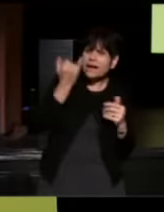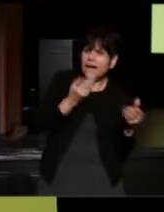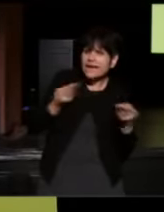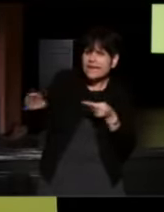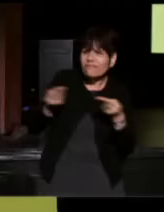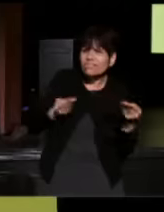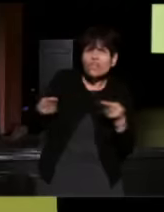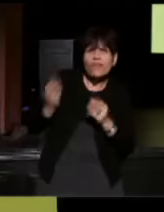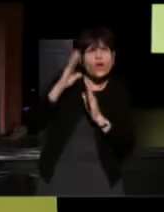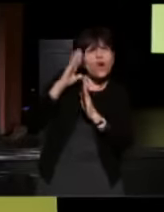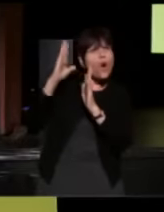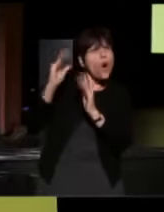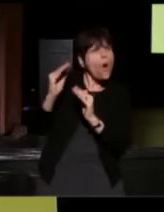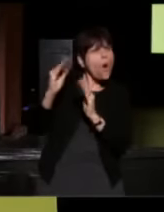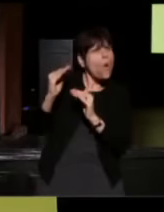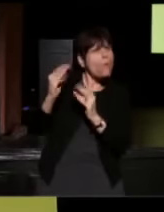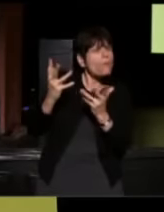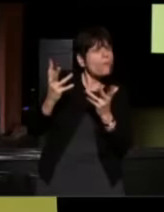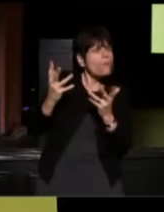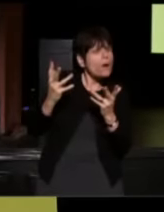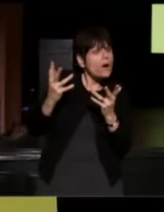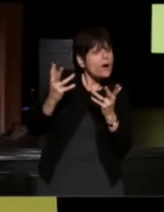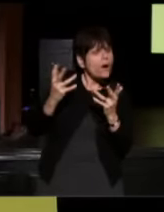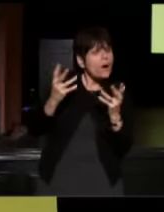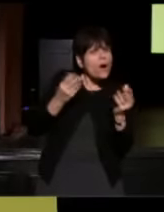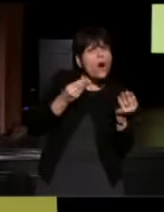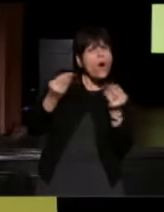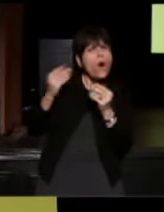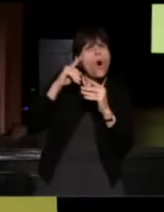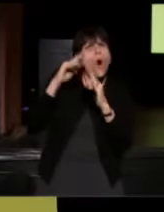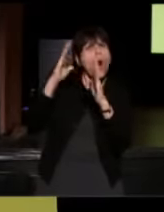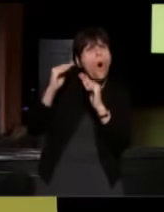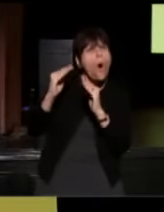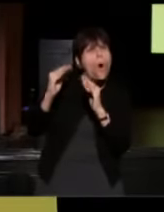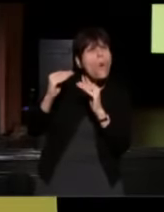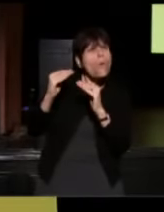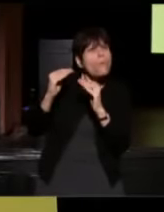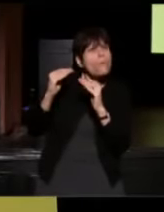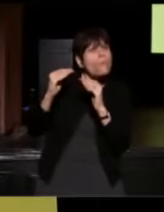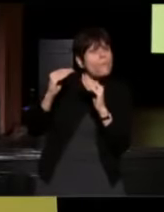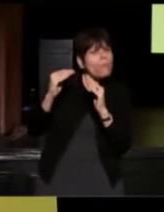and not hope that I'll live, hope that you'll do well after I pass,